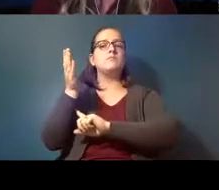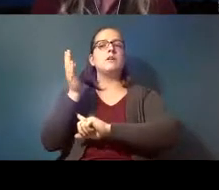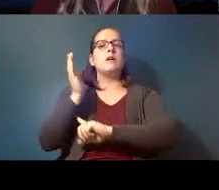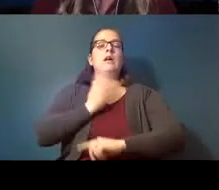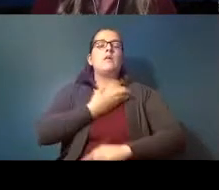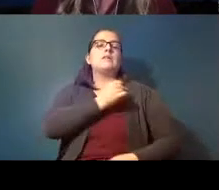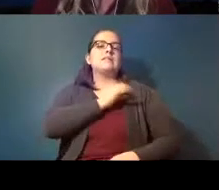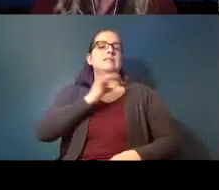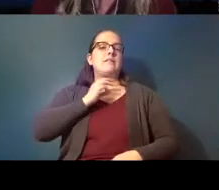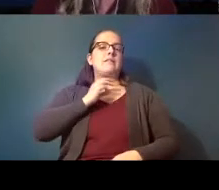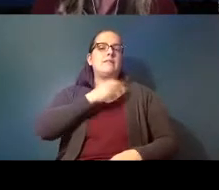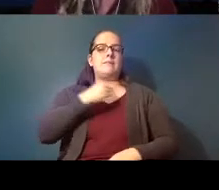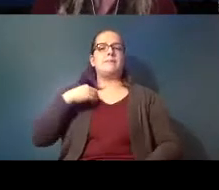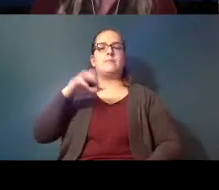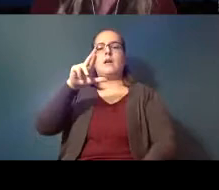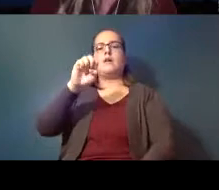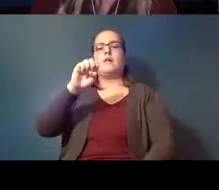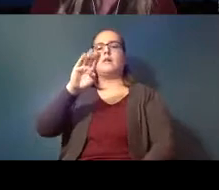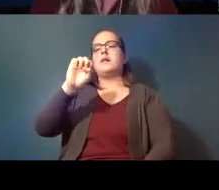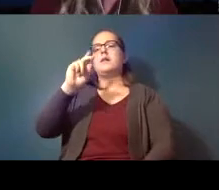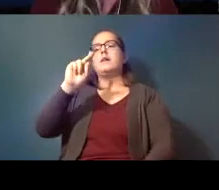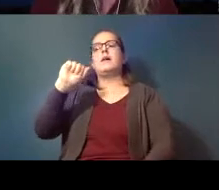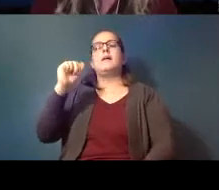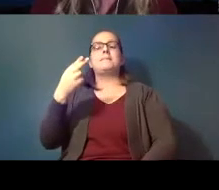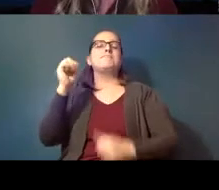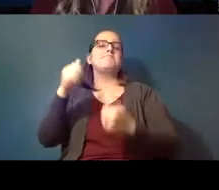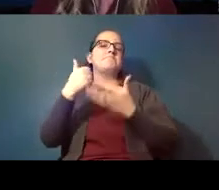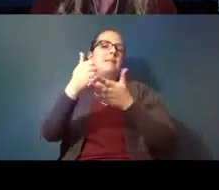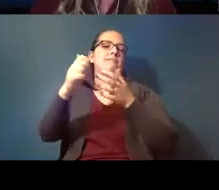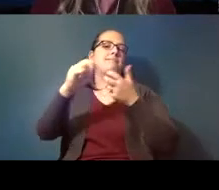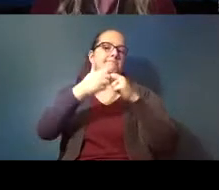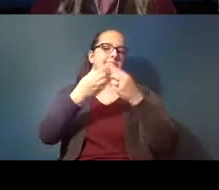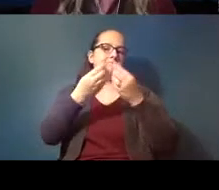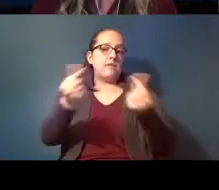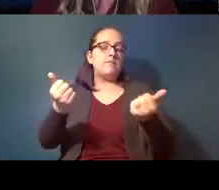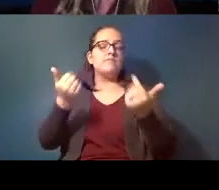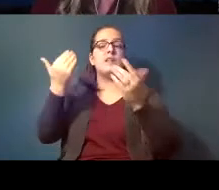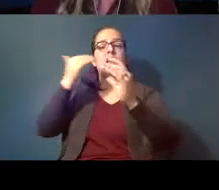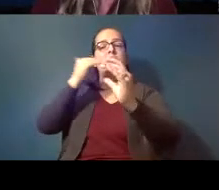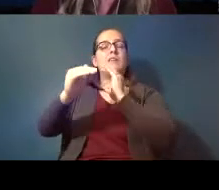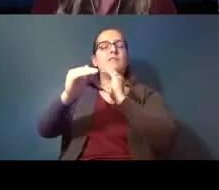rebecca can help you troubleshoot please send an email to the email just listed in the chat